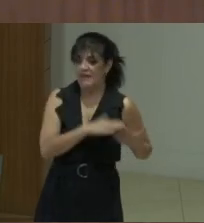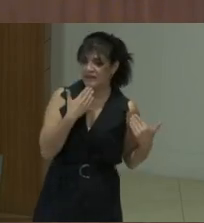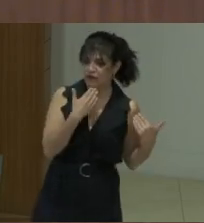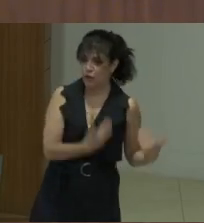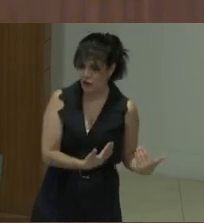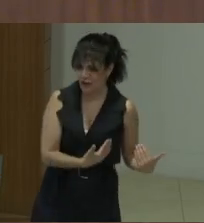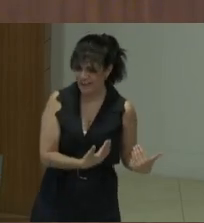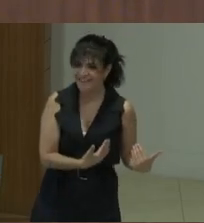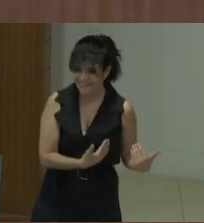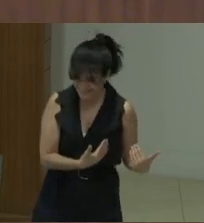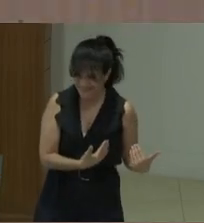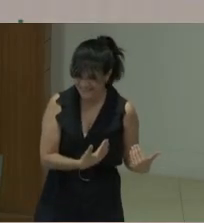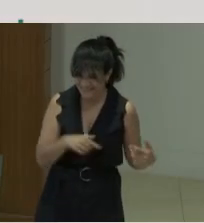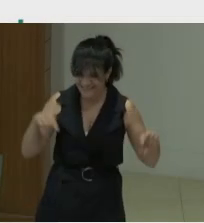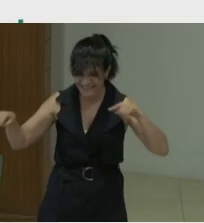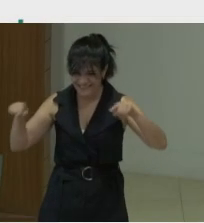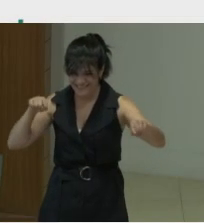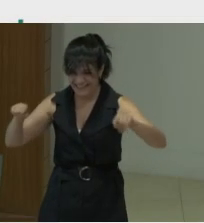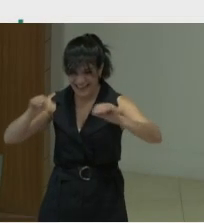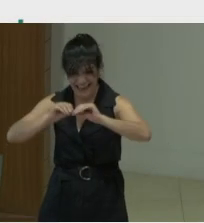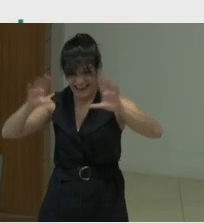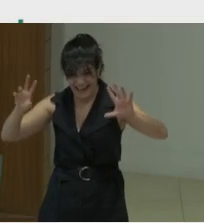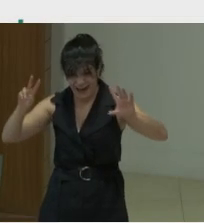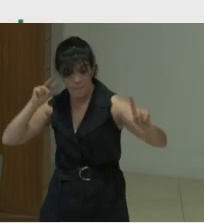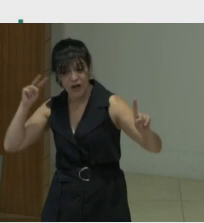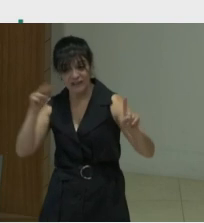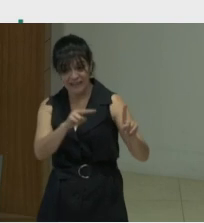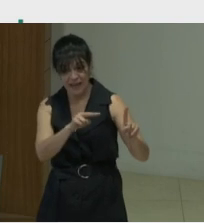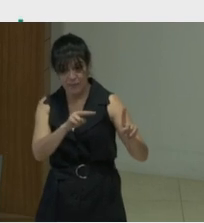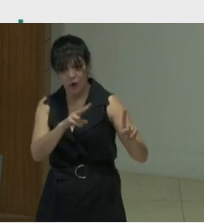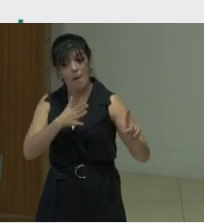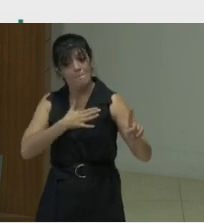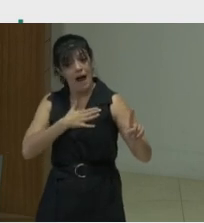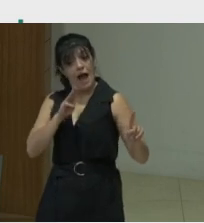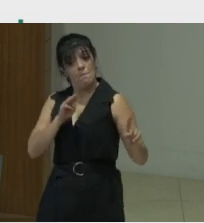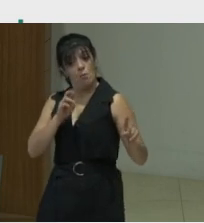So there's already that very clear perception that one's own morals are good because why